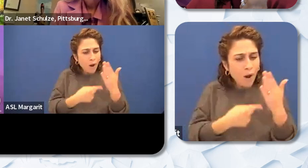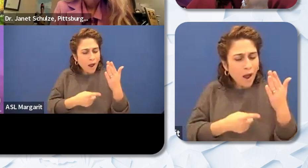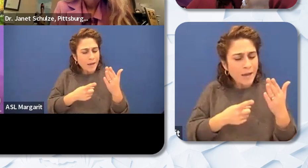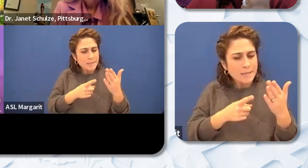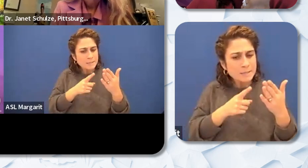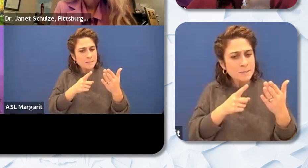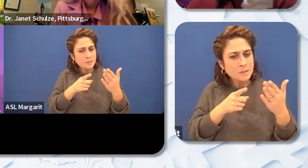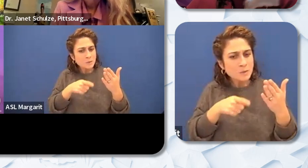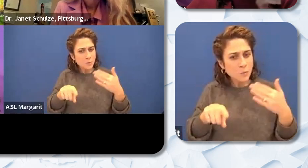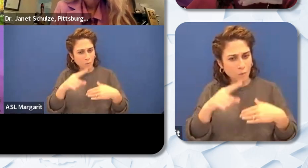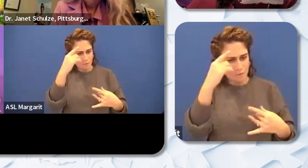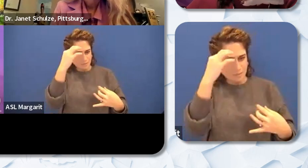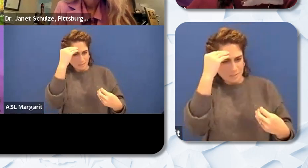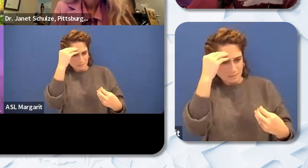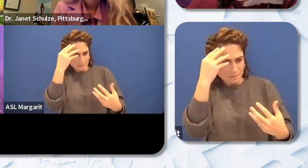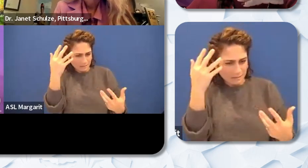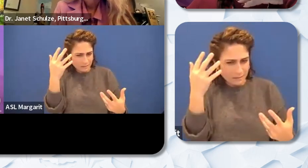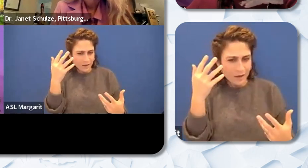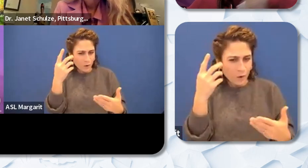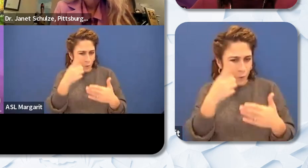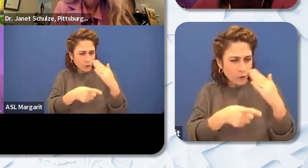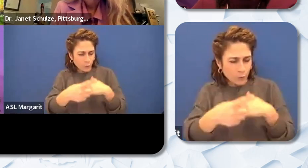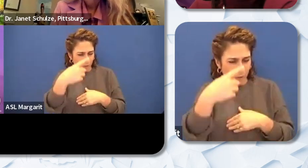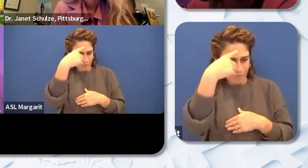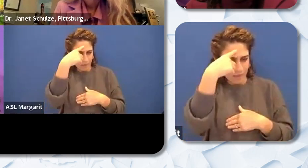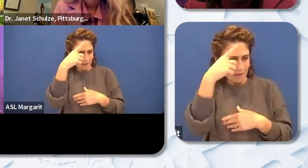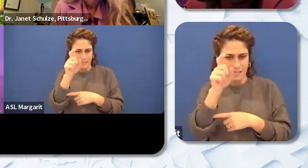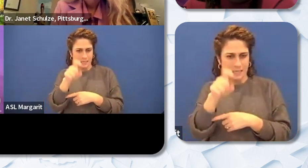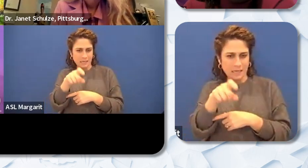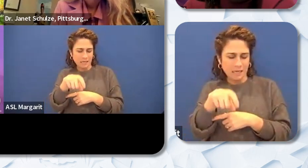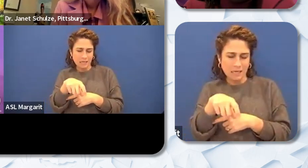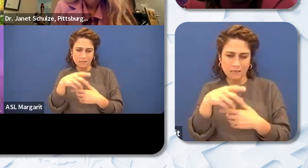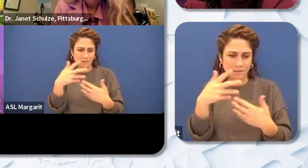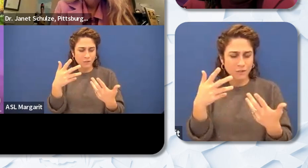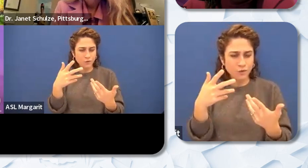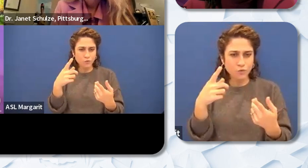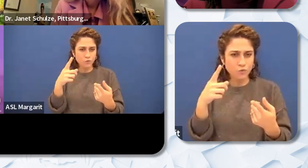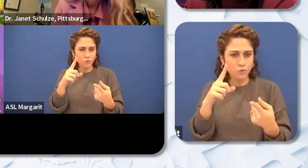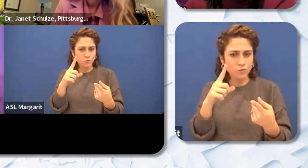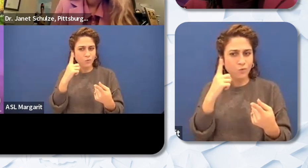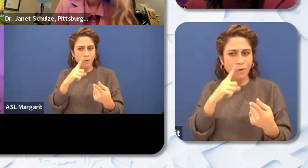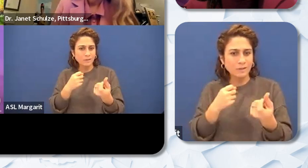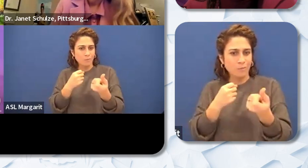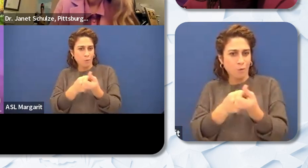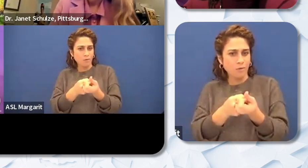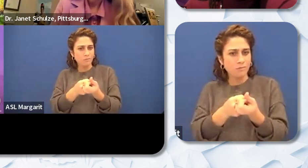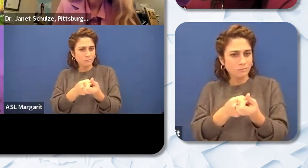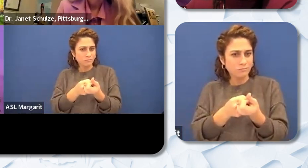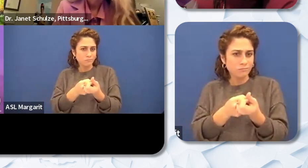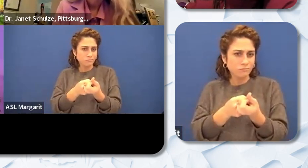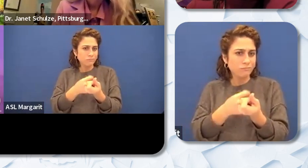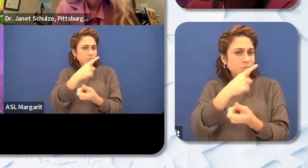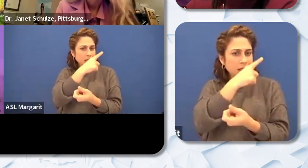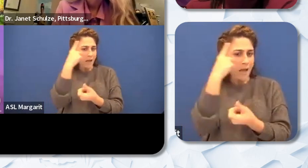said but you know also what you think might be necessary to support rrr Black educators and